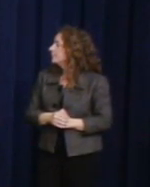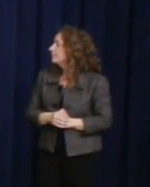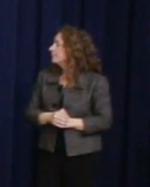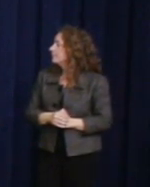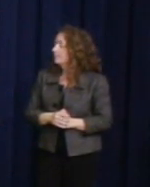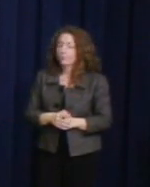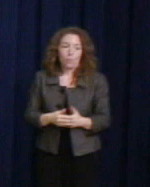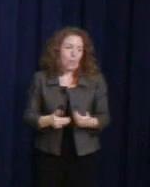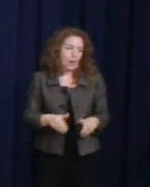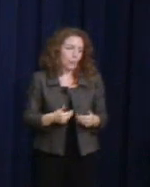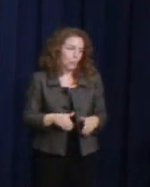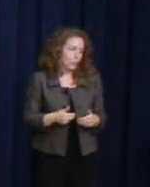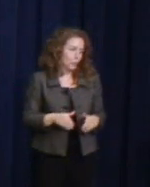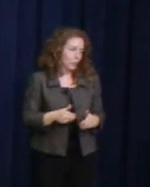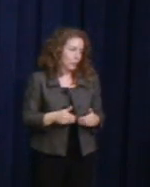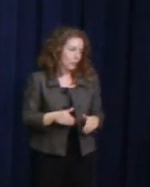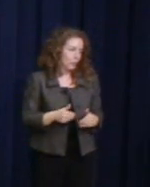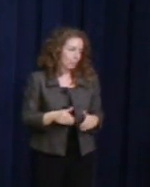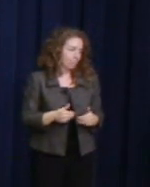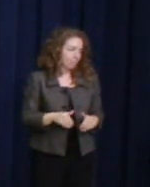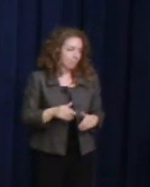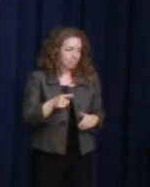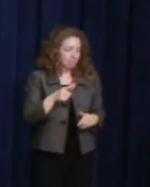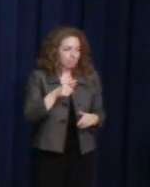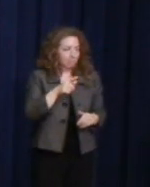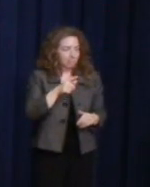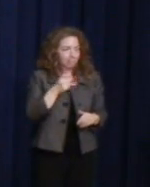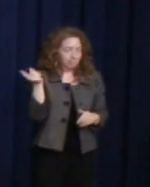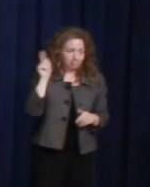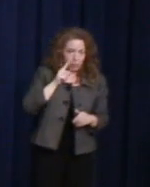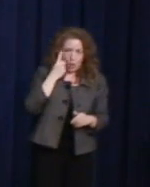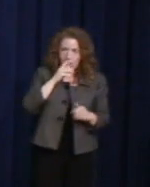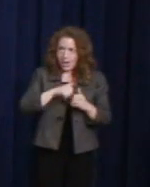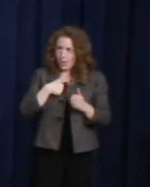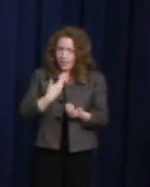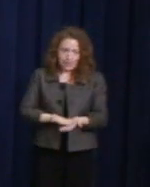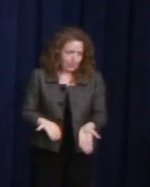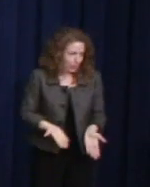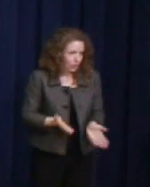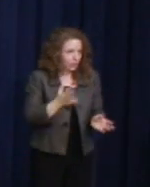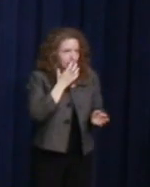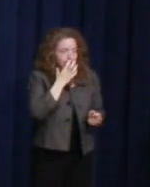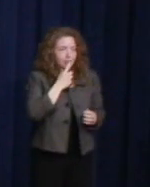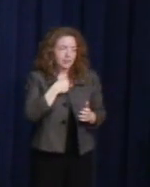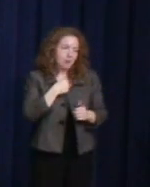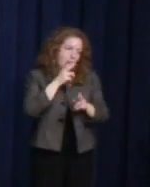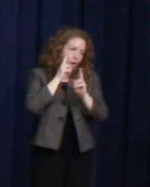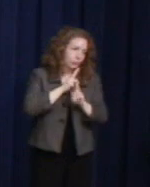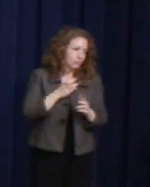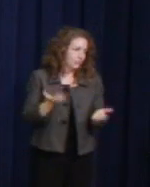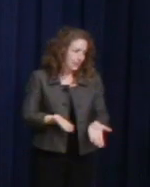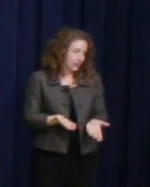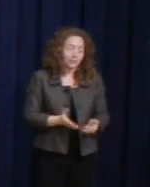Torey Carter: Wow. Speaking of wondering how you got here. I'm incredibly honored to be on this stage.